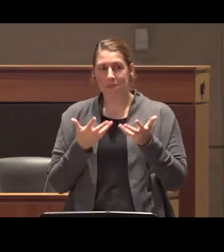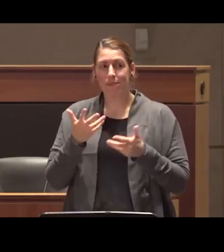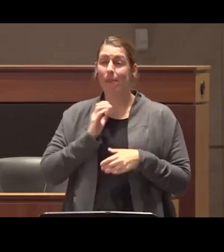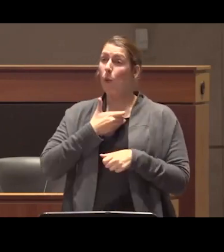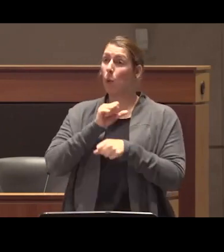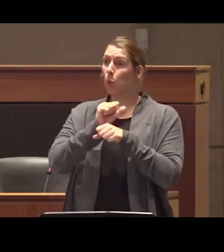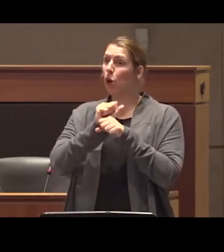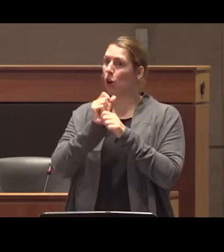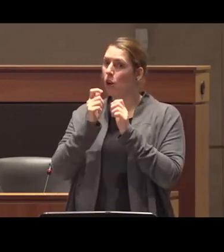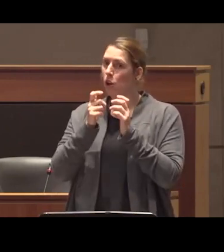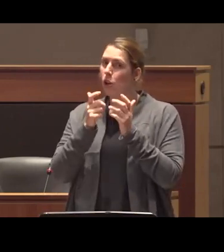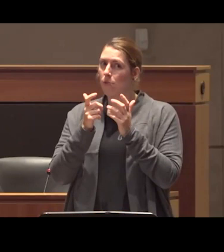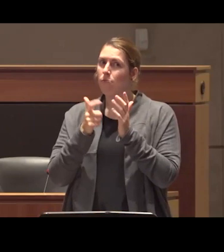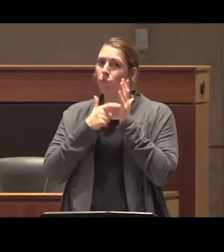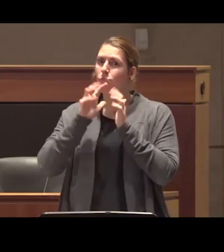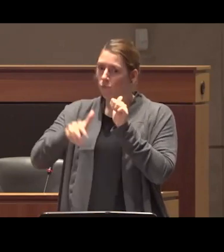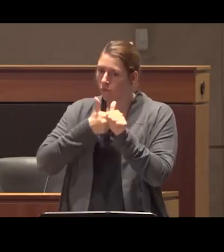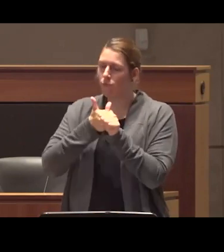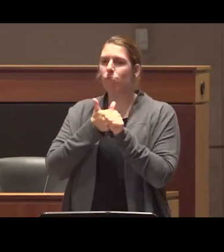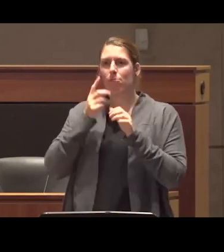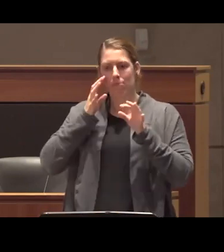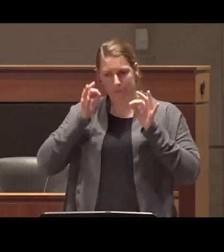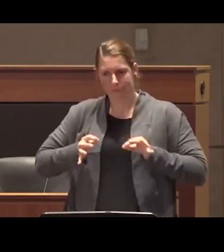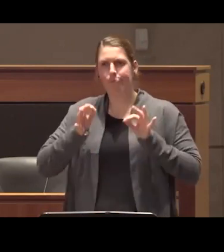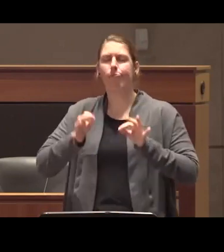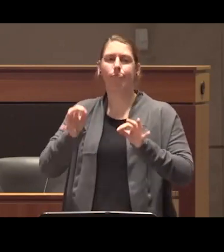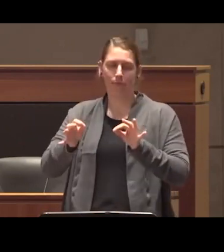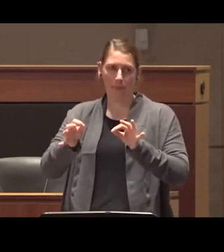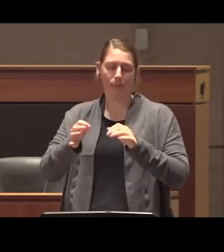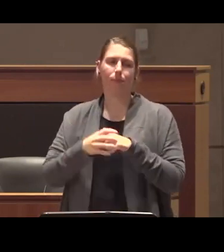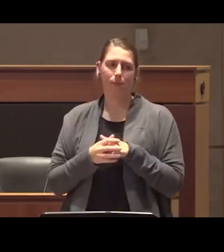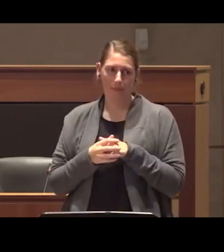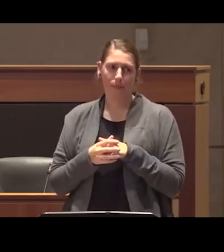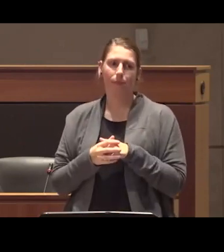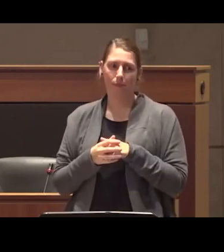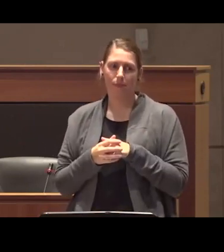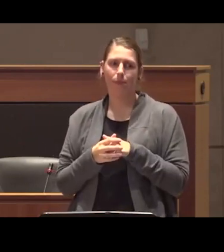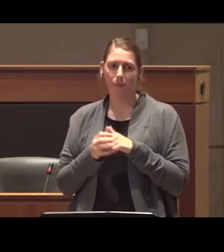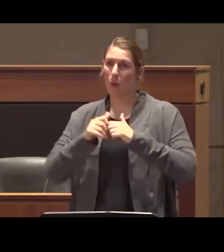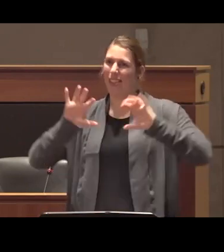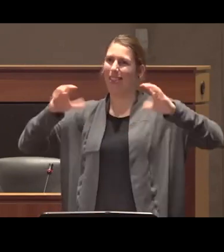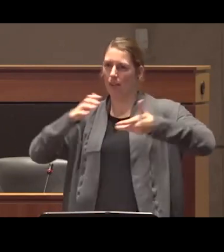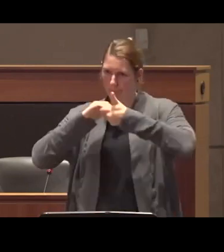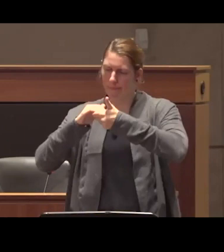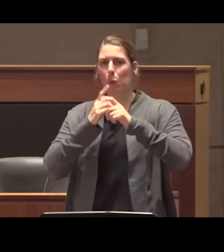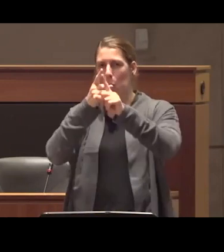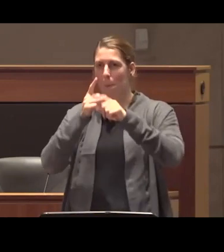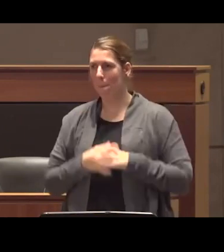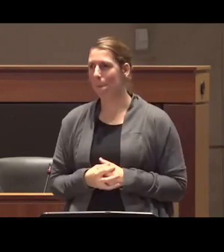be informed by kind of a democratic process of decision making done with a broader Coalition